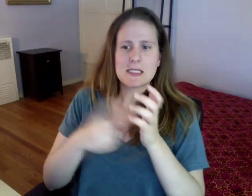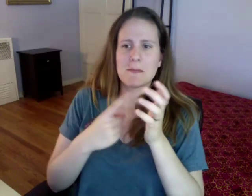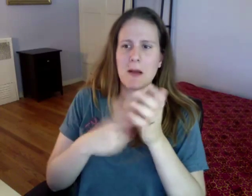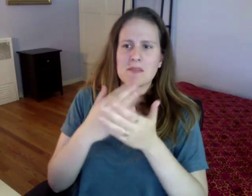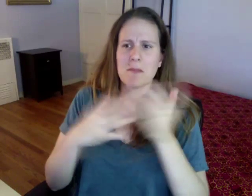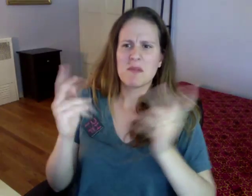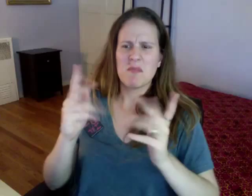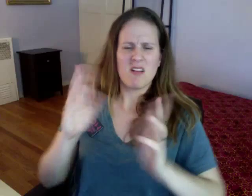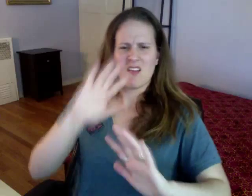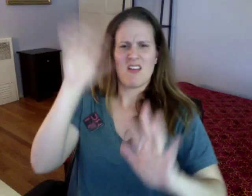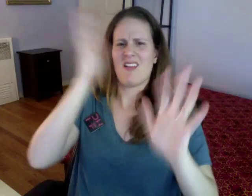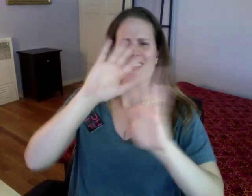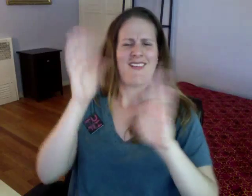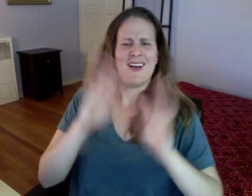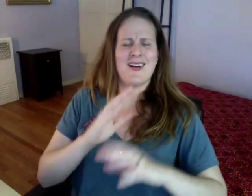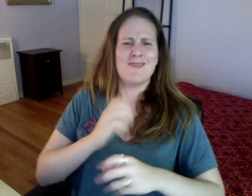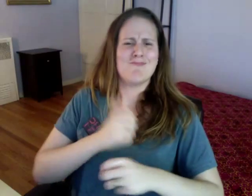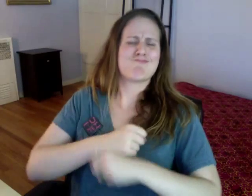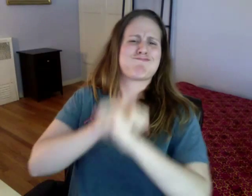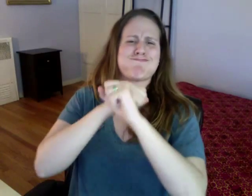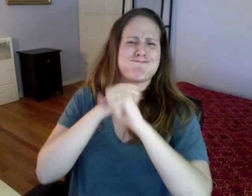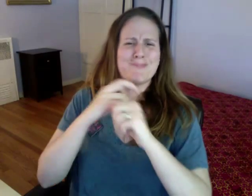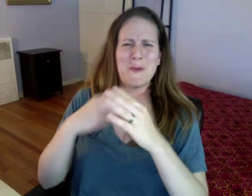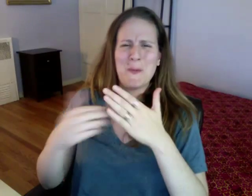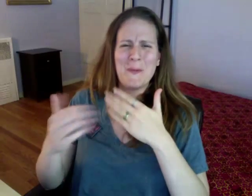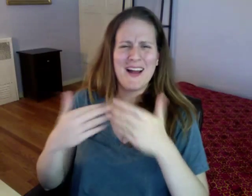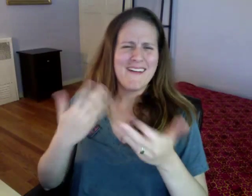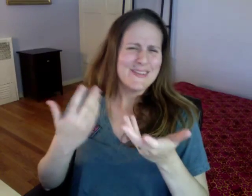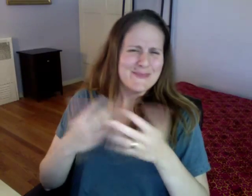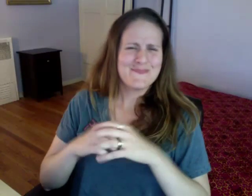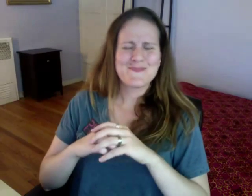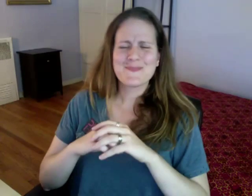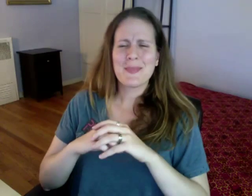Sometimes people are overly defensive, and so on.